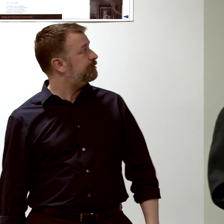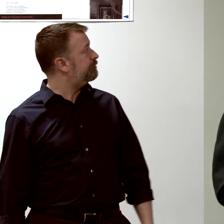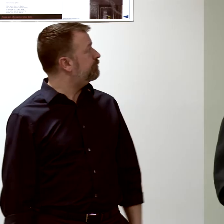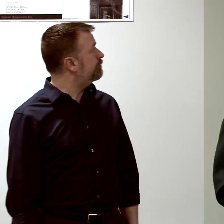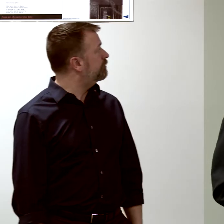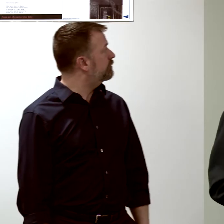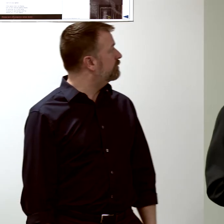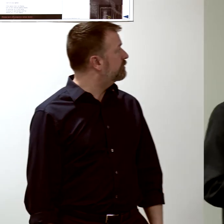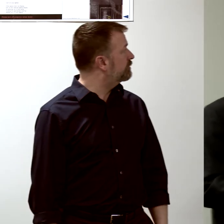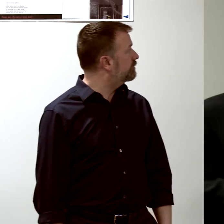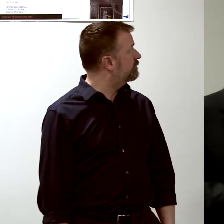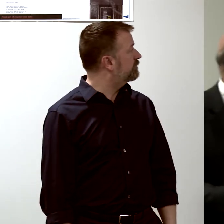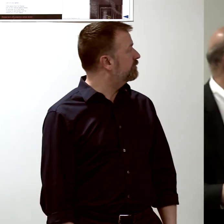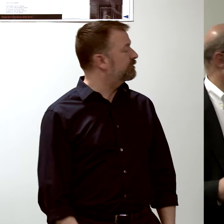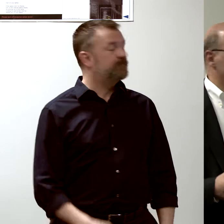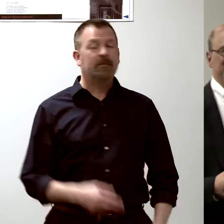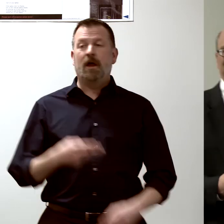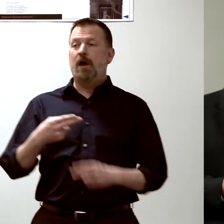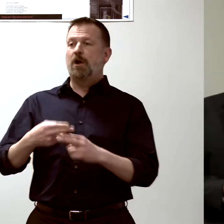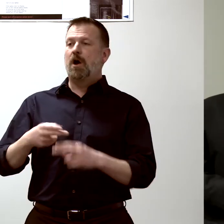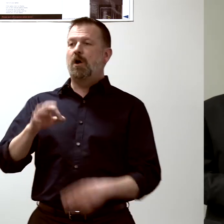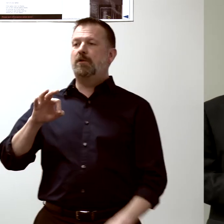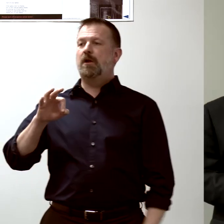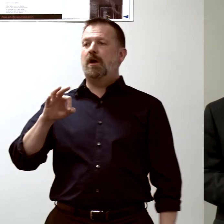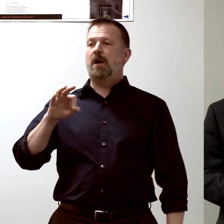and we use something called flow cytometry.